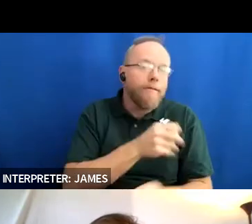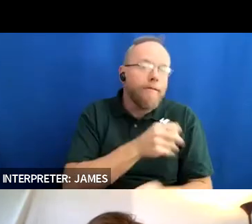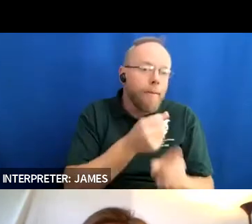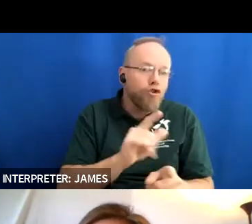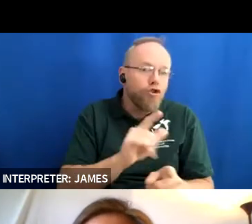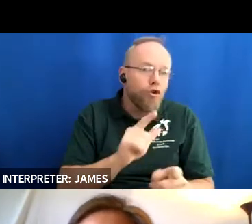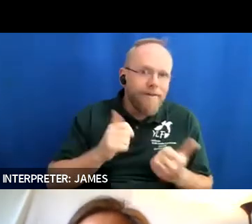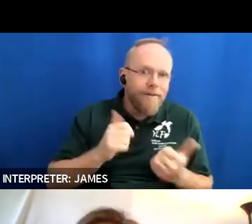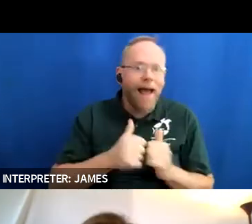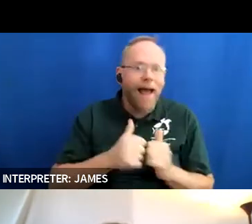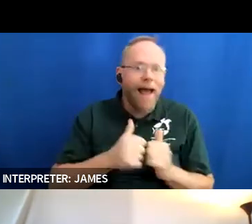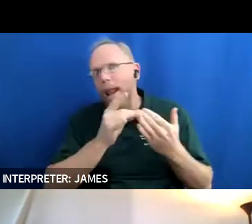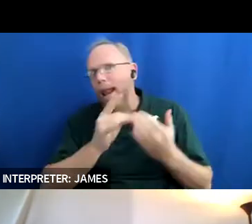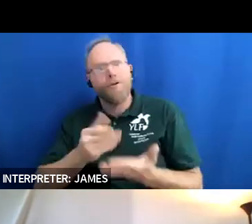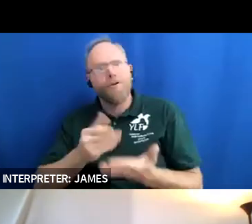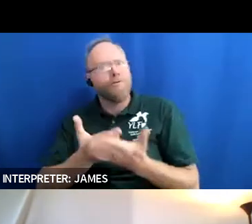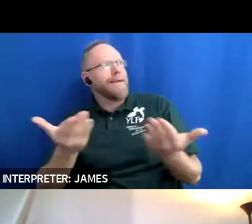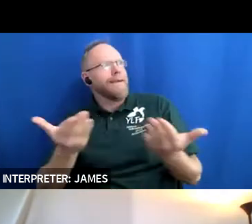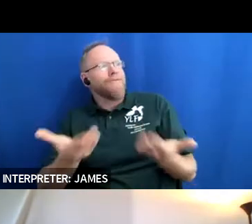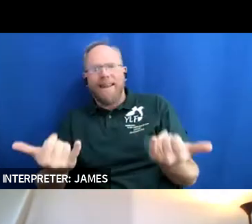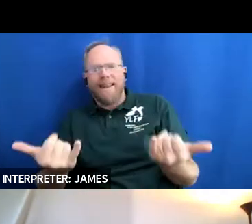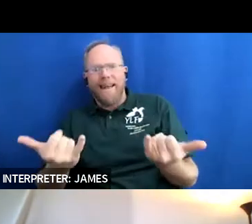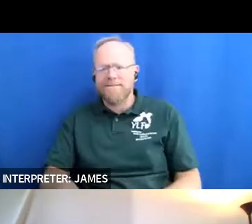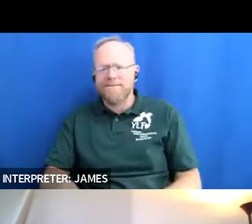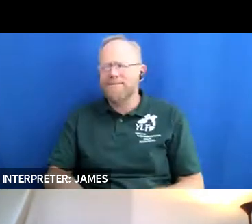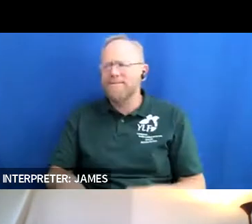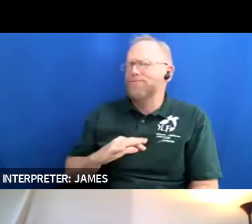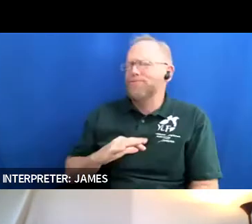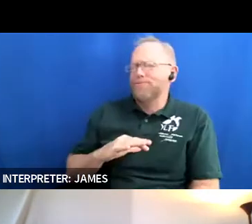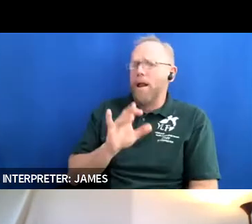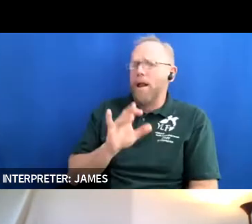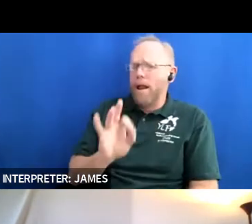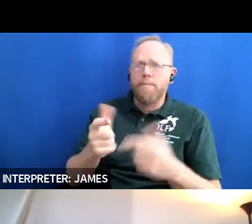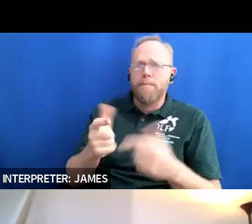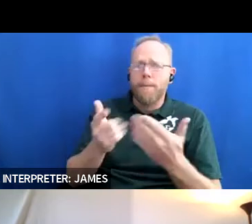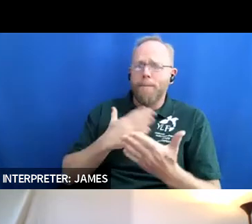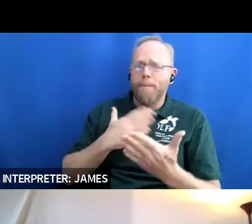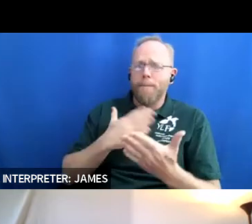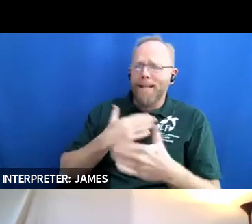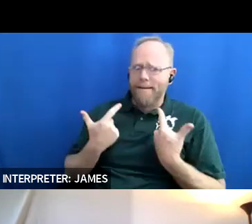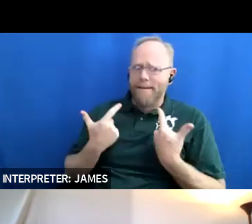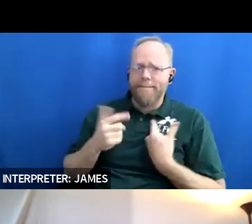so ylf has been a huge part of my life because i've made it a huge part of my life um when i